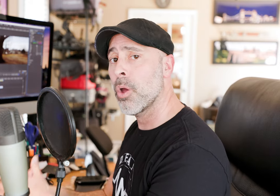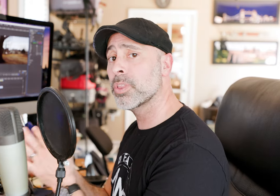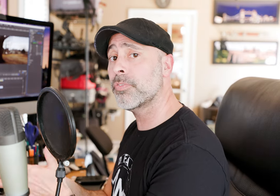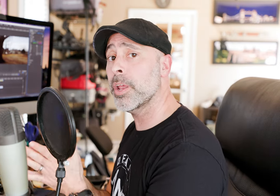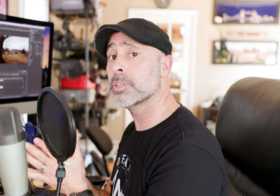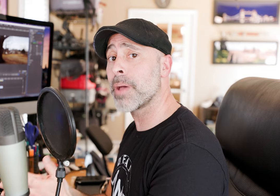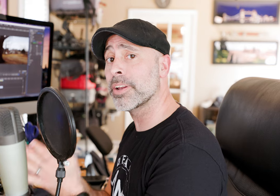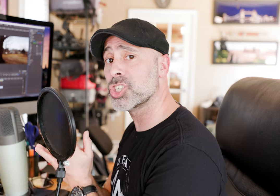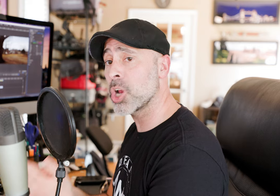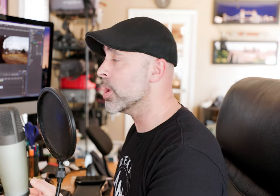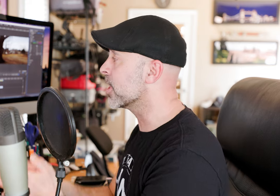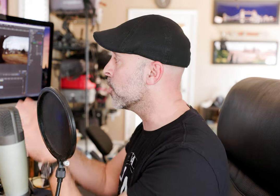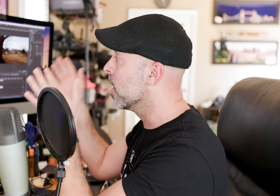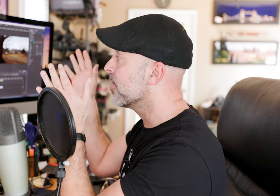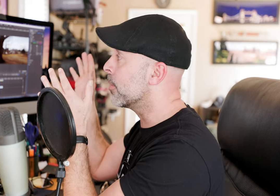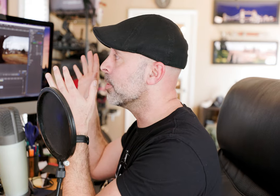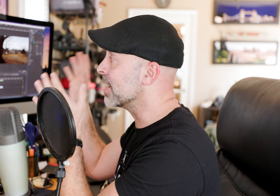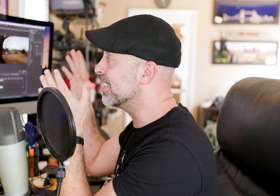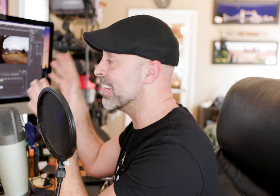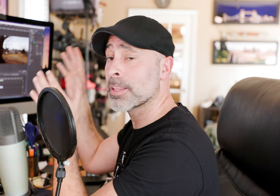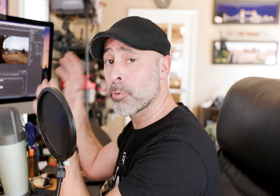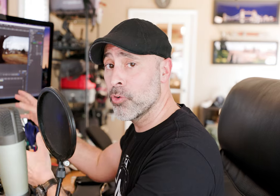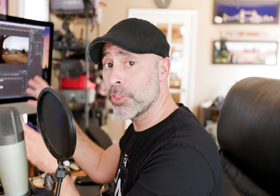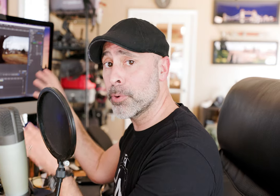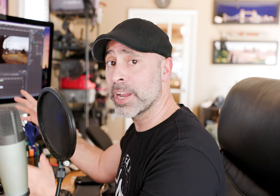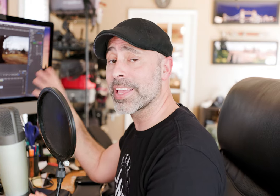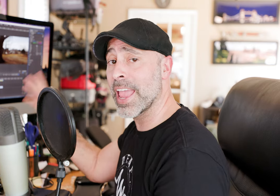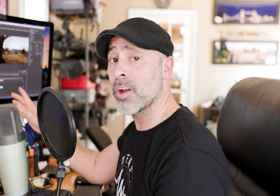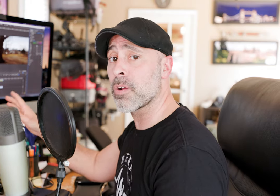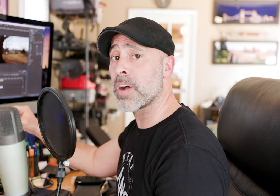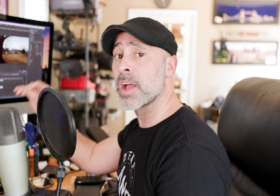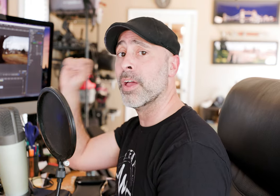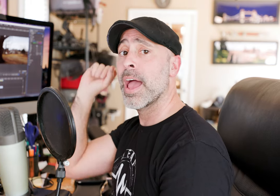this video is about is showing you that when you actually get the proof in the pudding the Canon R5